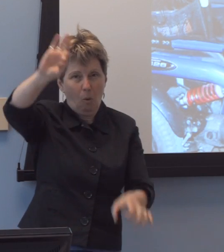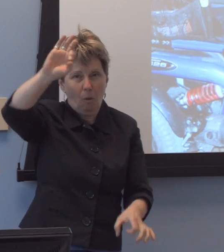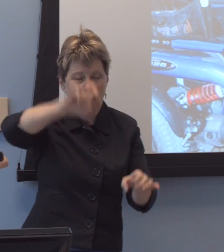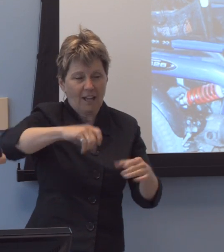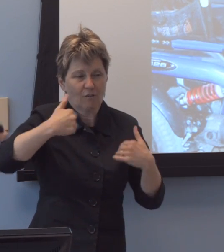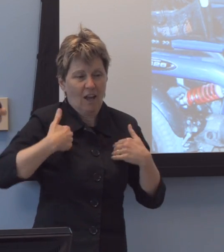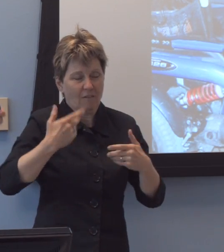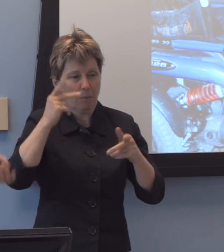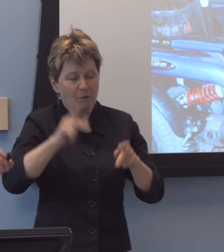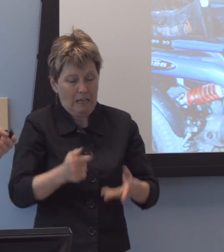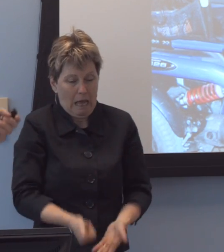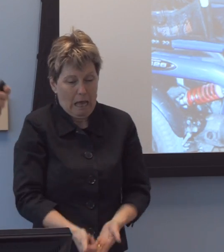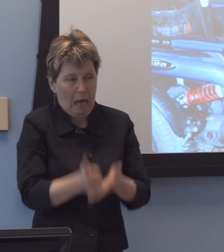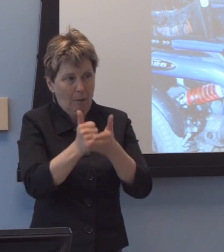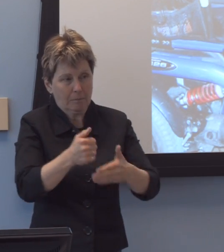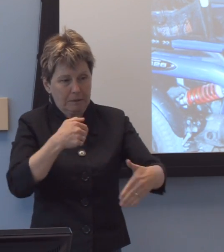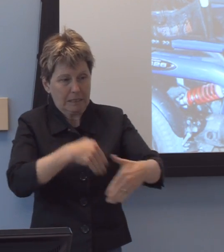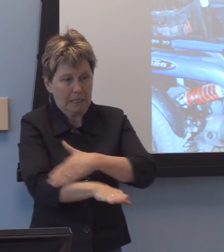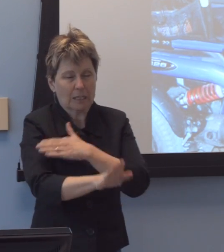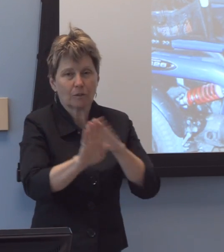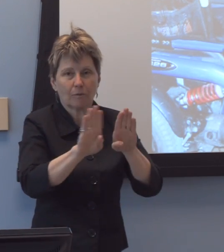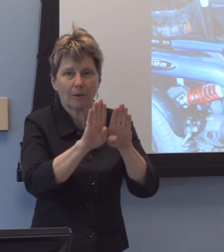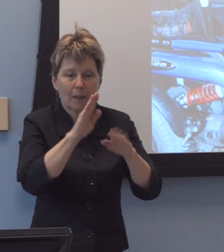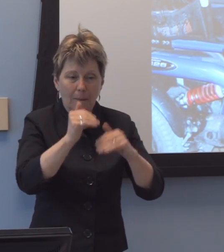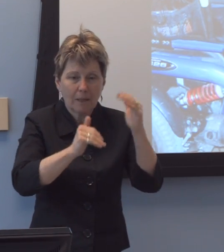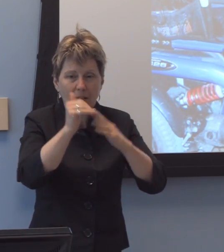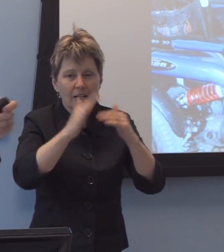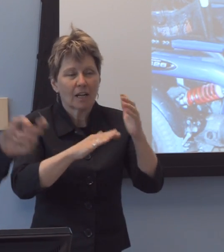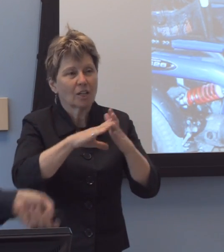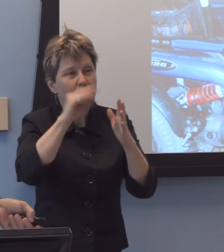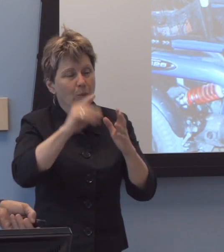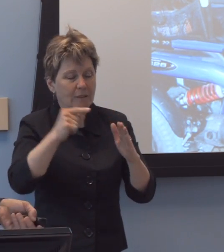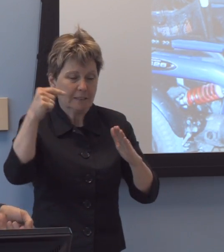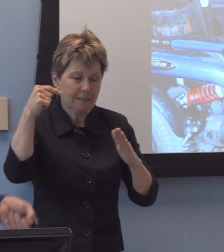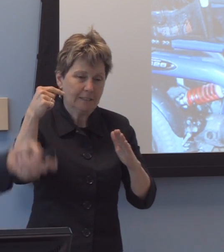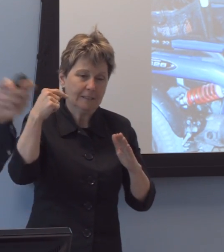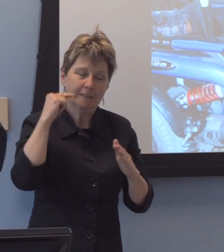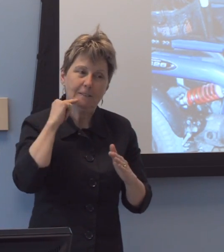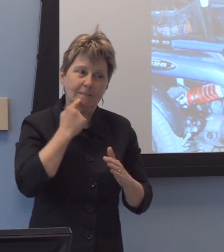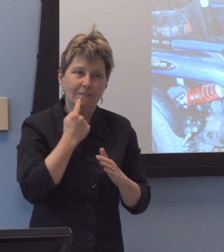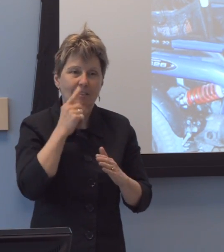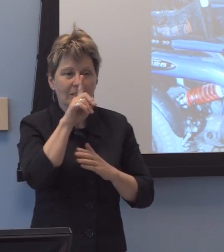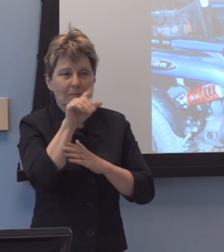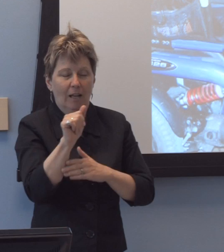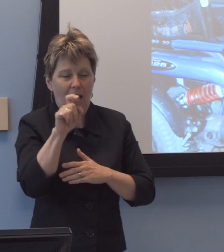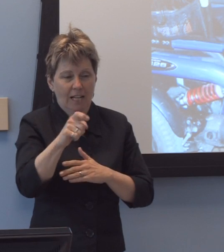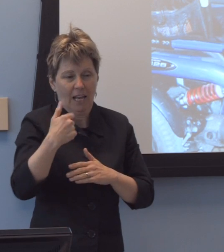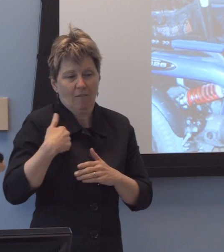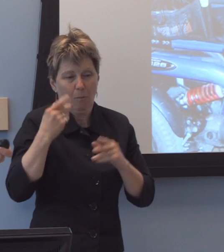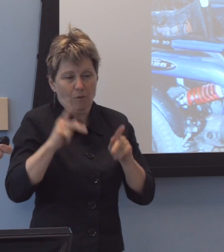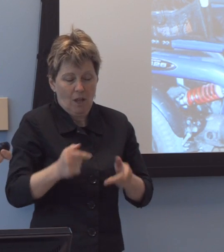A student with a severe disability had to have a surrogate to just operate an elevator to get to the third floor of a classroom.